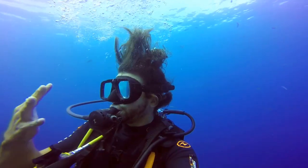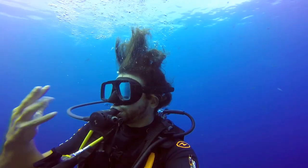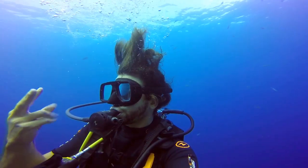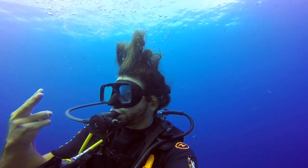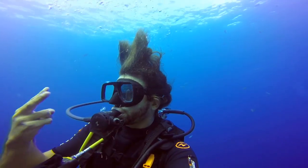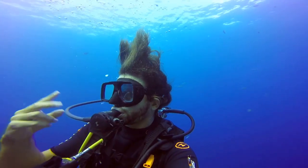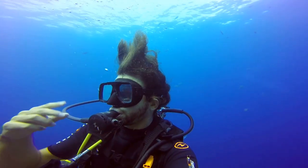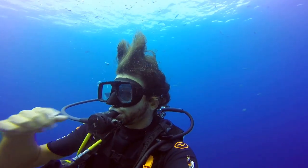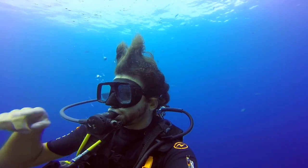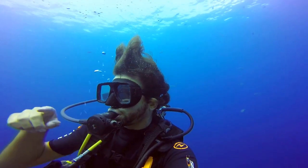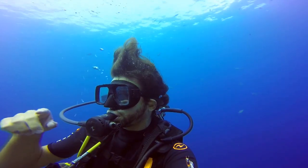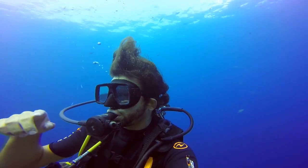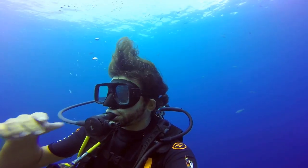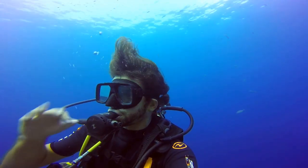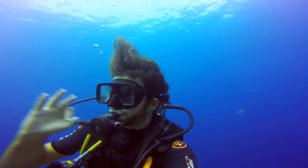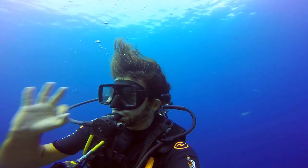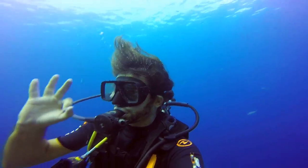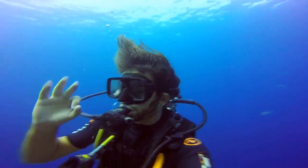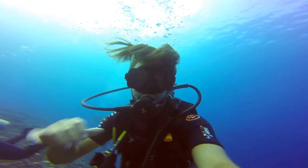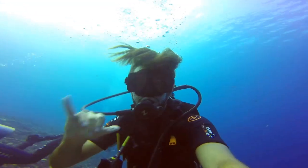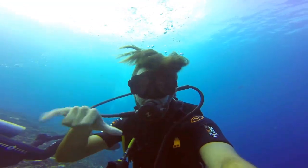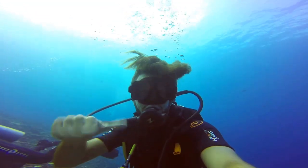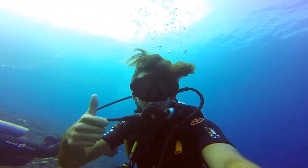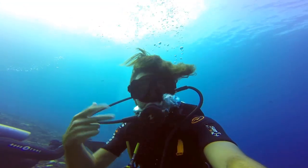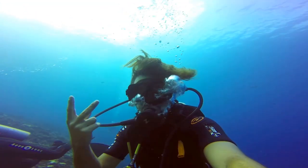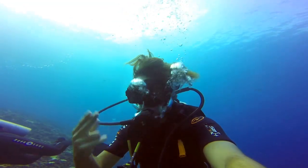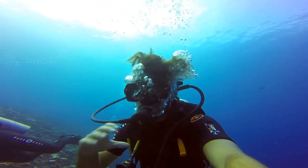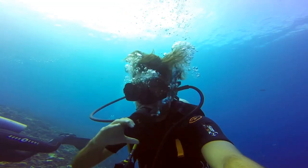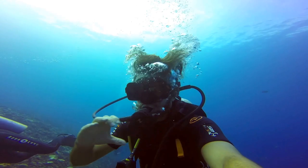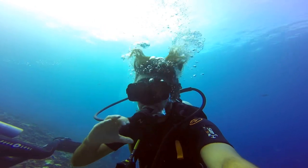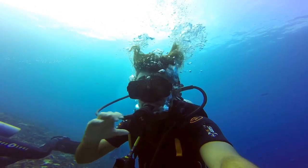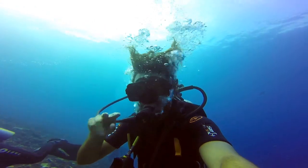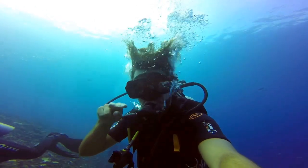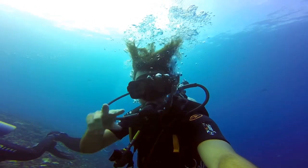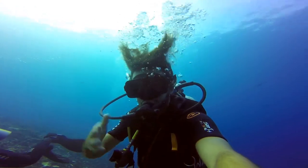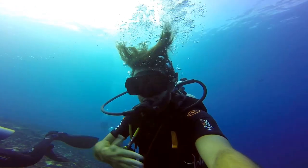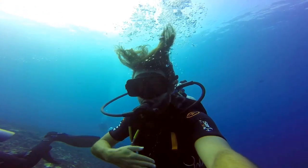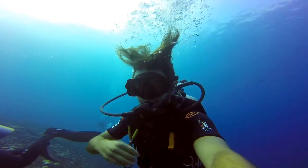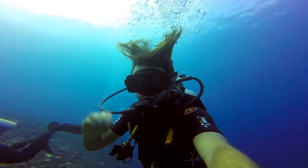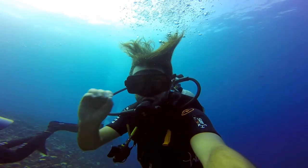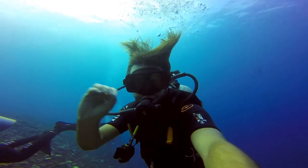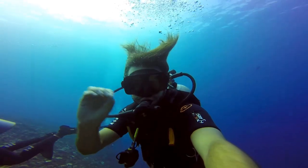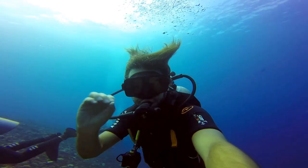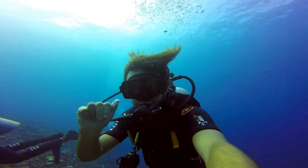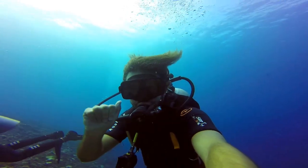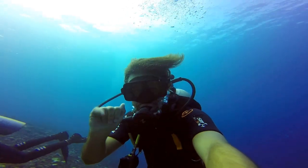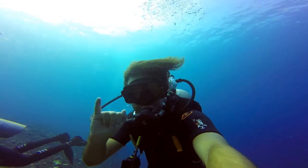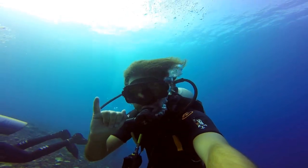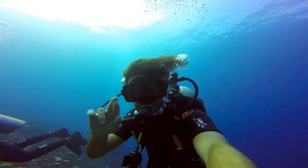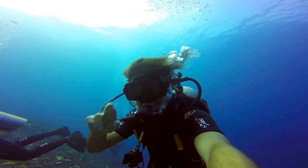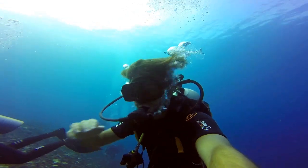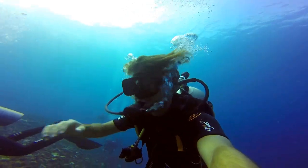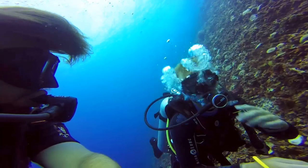52... okay. That's how we communicate.... theres no air.